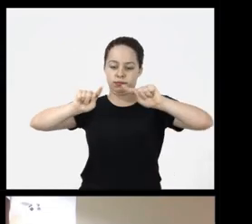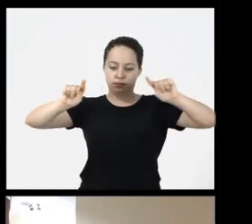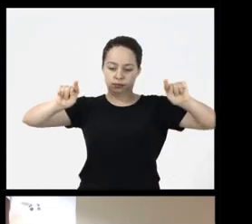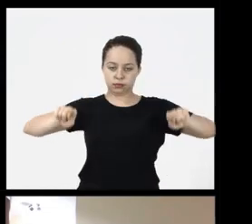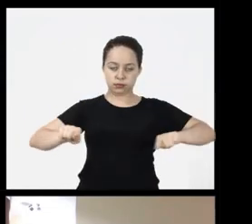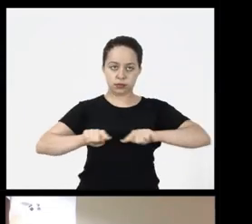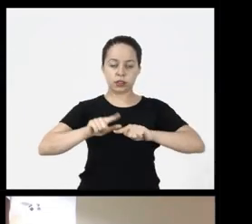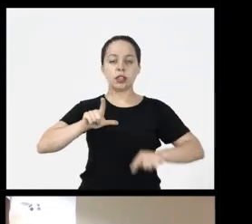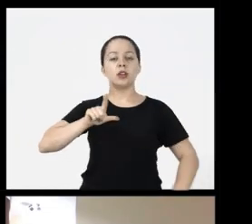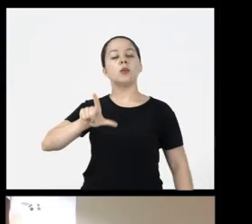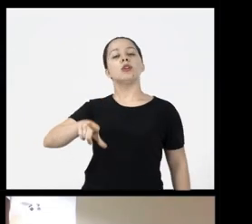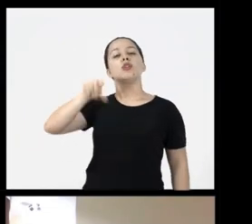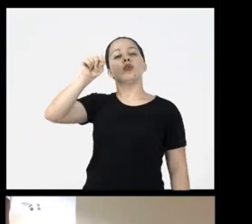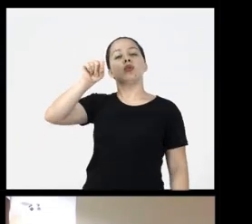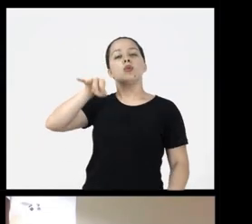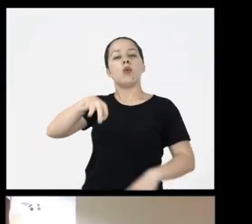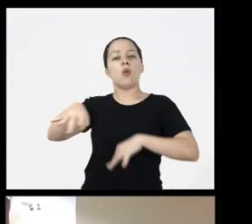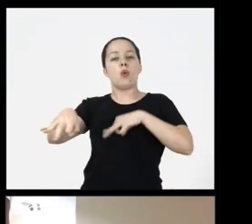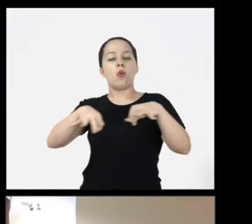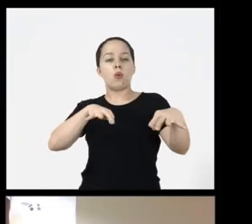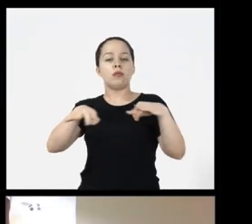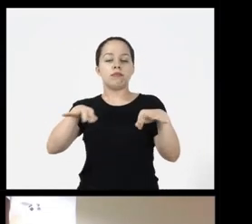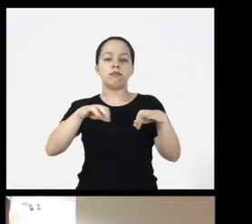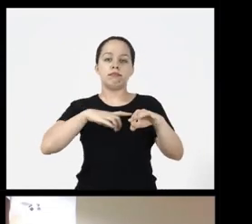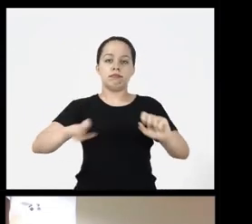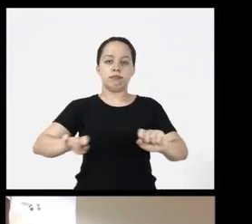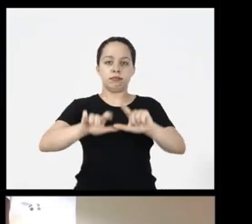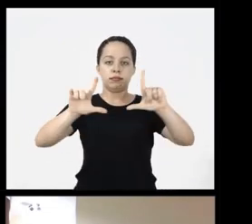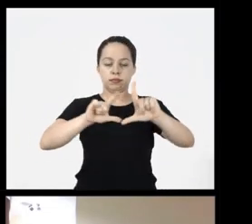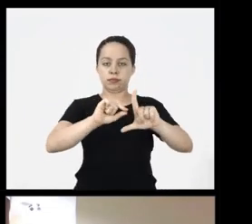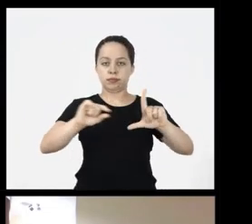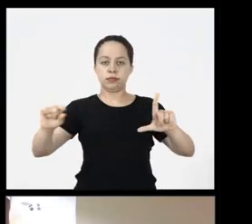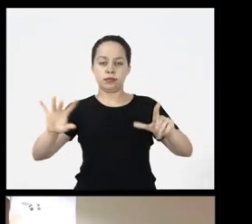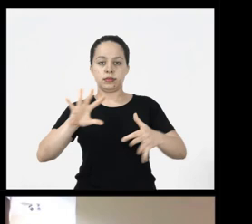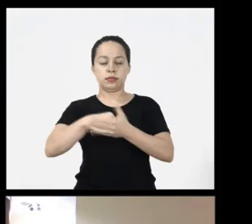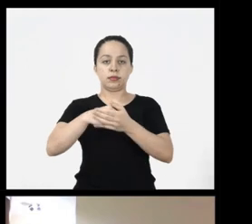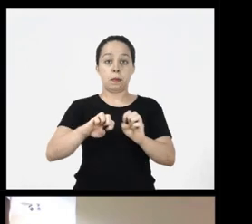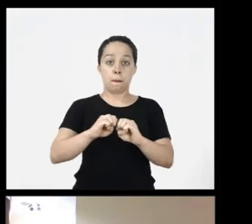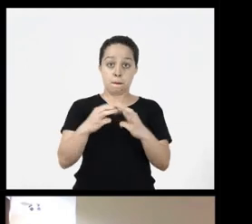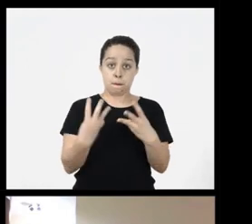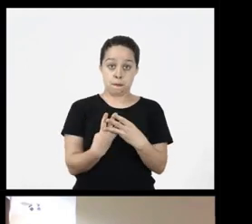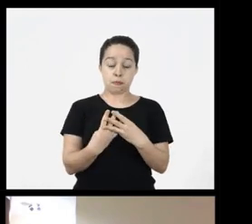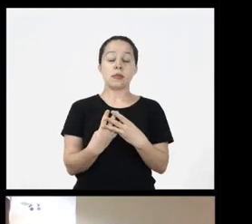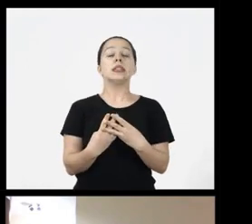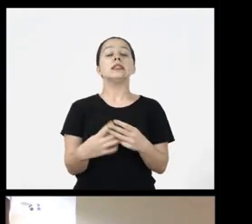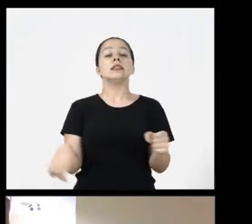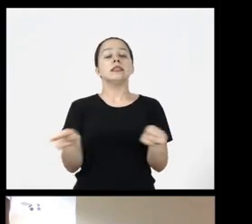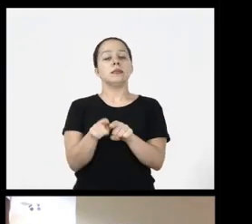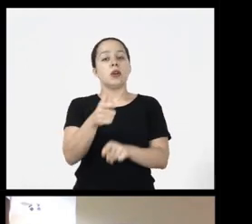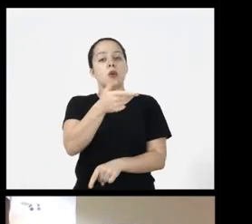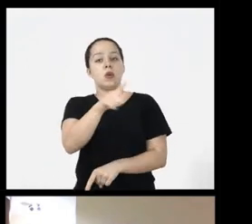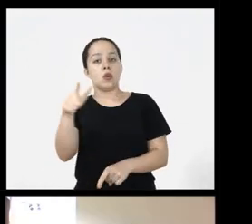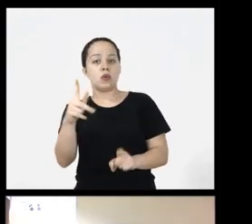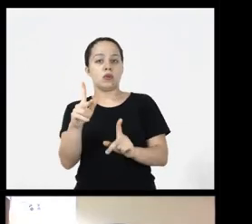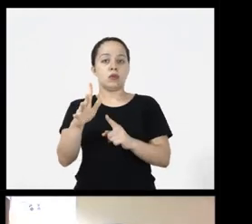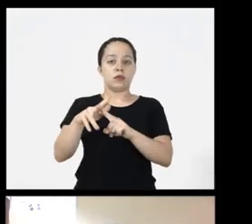So I have the option there in organizing selection panel for example from PowerPoint and also